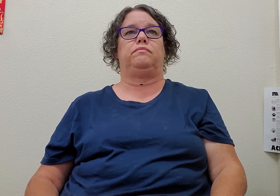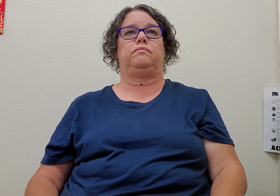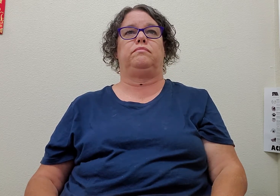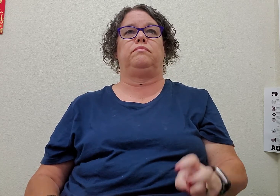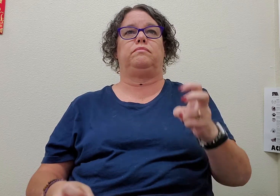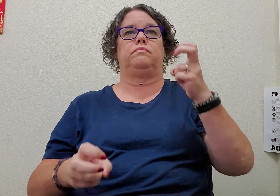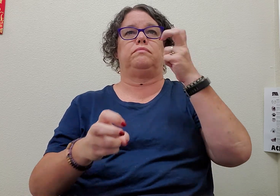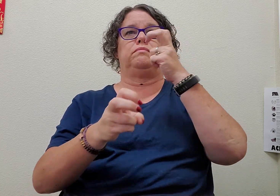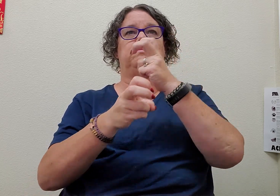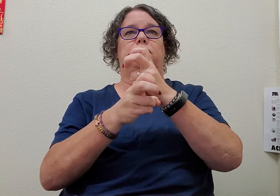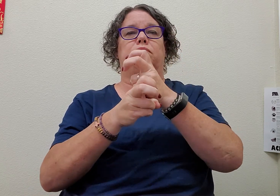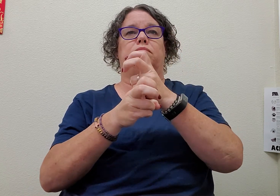hard